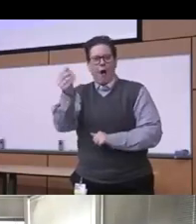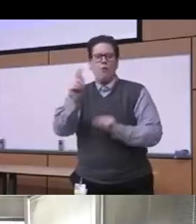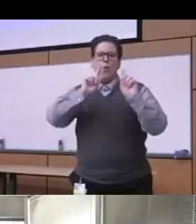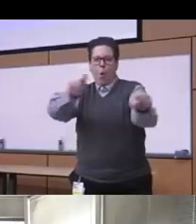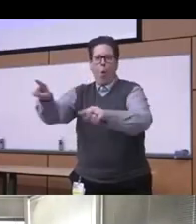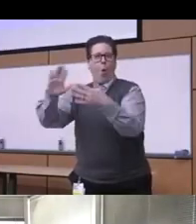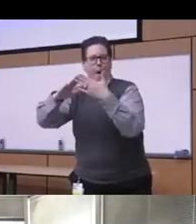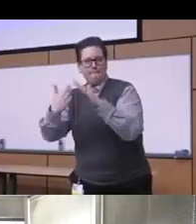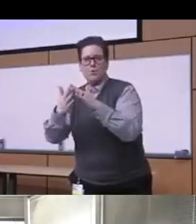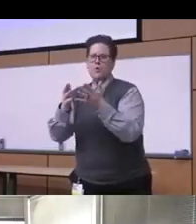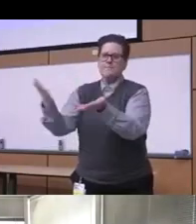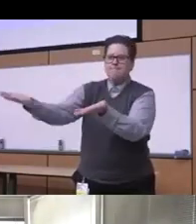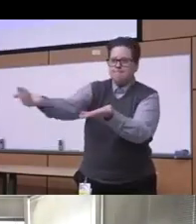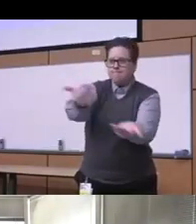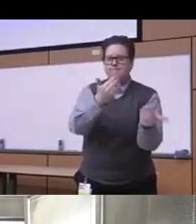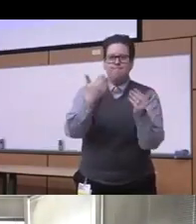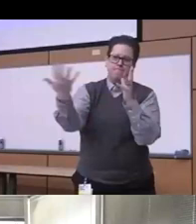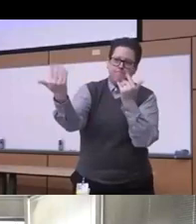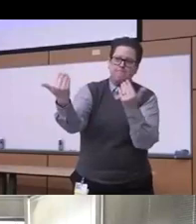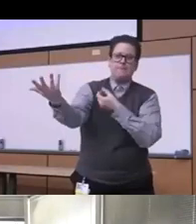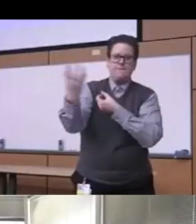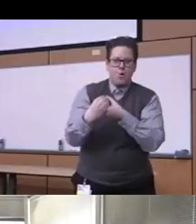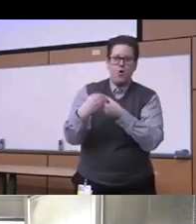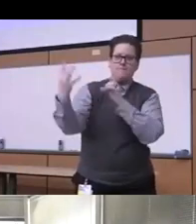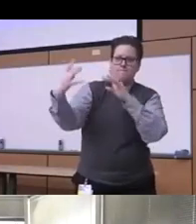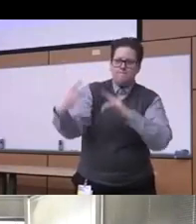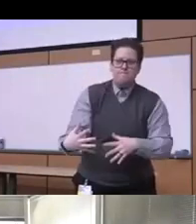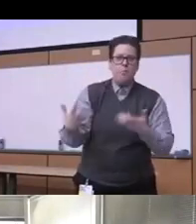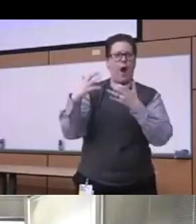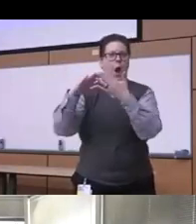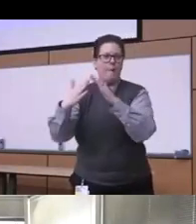get the people's involvement in other community activists who are who know their Community who